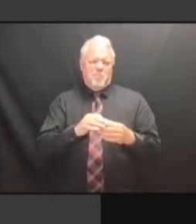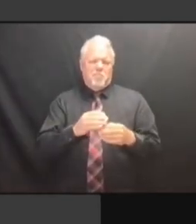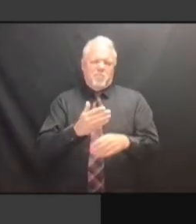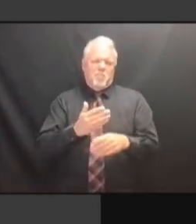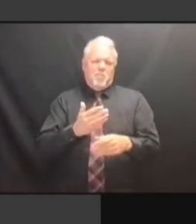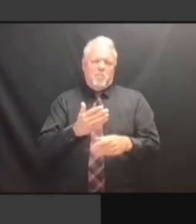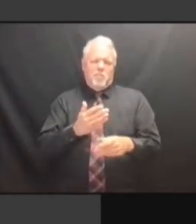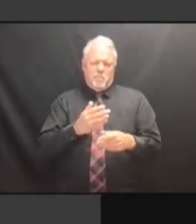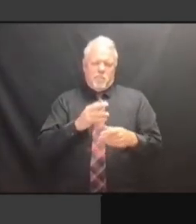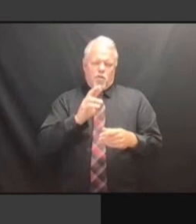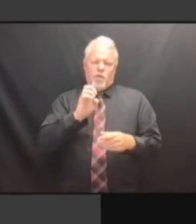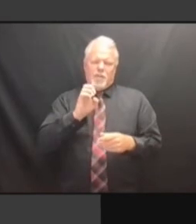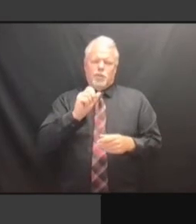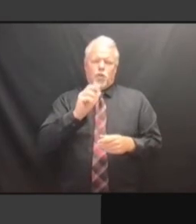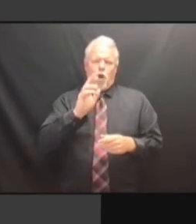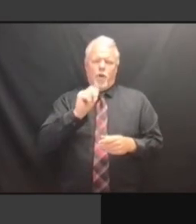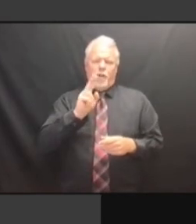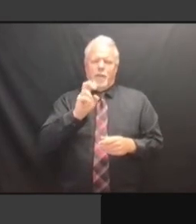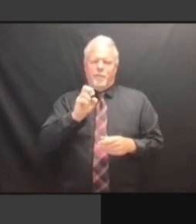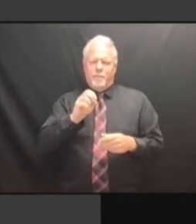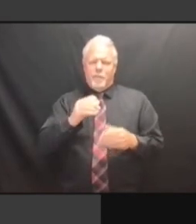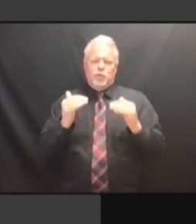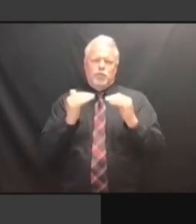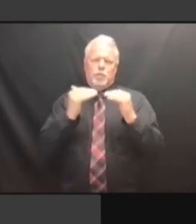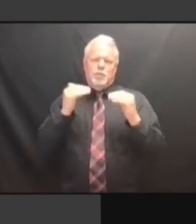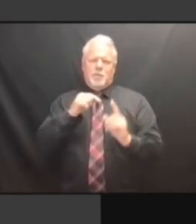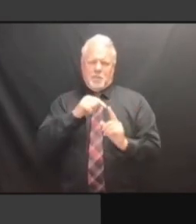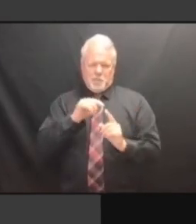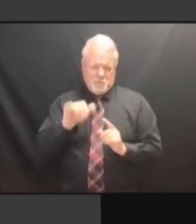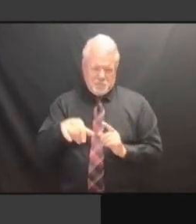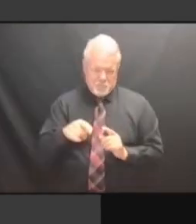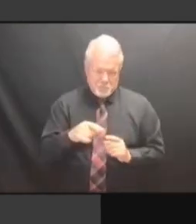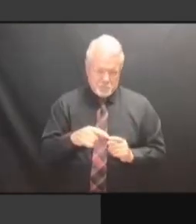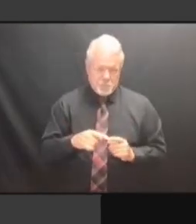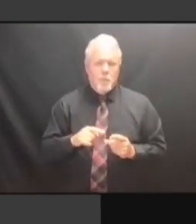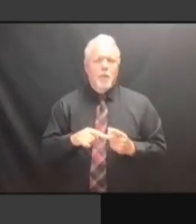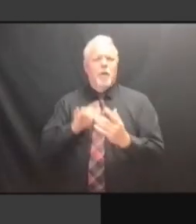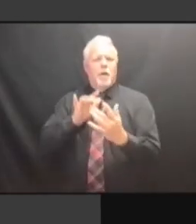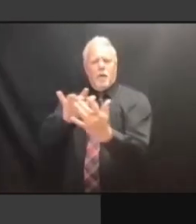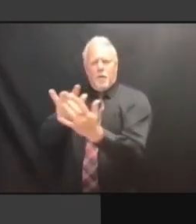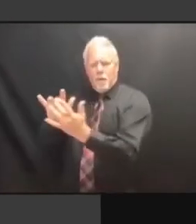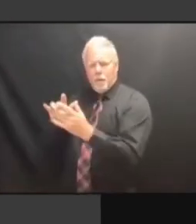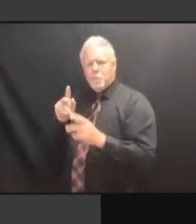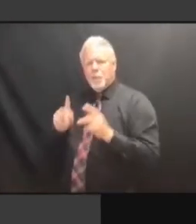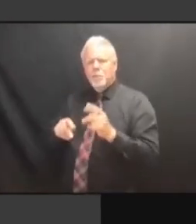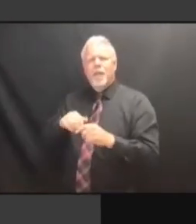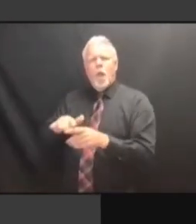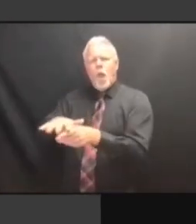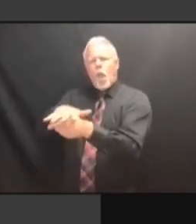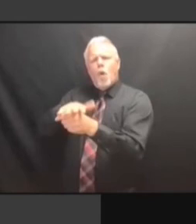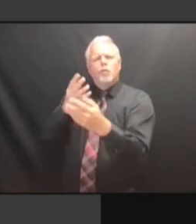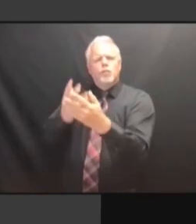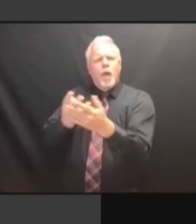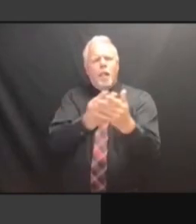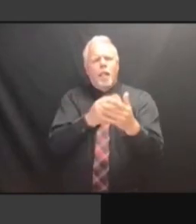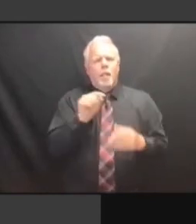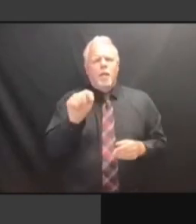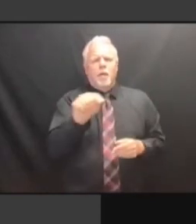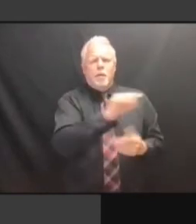LOCAL JAILS, THEY'RE INCLUDED IN THAT LOCAL JAILS, THEY'RE INCLUDED IN THAT LEGISLATION. THAT LEGISLATION. THAT LEGISLATION. >> THAT LEGISLATION. >> HOW THAT LEGISLATION. >> HOW DOES THAT LEGISLATION. >> HOW DOES THAT THAT LEGISLATION. >> HOW DOES THAT WORK THAT LEGISLATION. >> HOW DOES THAT WORK NOW THAT LEGISLATION. >> HOW DOES THAT WORK NOW AS THAT LEGISLATION. >> HOW DOES THAT WORK NOW AS FAR HOW DOES THAT WORK NOW AS FAR HOW DOES THAT WORK NOW AS FAR AS HOW DOES THAT WORK NOW AS FAR AS RESTORATION HOW DOES THAT WORK NOW AS FAR AS RESTORATION OF HOW DOES THAT WORK NOW AS FAR AS RESTORATION OF THEIR HOW DOES THAT WORK NOW AS FAR AS RESTORATION OF THEIR RIGHTS? AS RESTORATION OF THEIR RIGHTS? AS RESTORATION OF THEIR RIGHTS? HOW AS RESTORATION OF THEIR RIGHTS? HOW DOES AS RESTORATION OF THEIR RIGHTS? HOW DOES THAT AS RESTORATION OF THEIR RIGHTS? HOW DOES THAT WORK AS RESTORATION OF THEIR RIGHTS? HOW DOES THAT WORK UNDER AS RESTORATION OF THEIR RIGHTS? HOW DOES THAT WORK UNDER THE AS RESTORATION OF THEIR RIGHTS? HOW DOES THAT WORK UNDER THE NEW HOW DOES THAT WORK UNDER THE NEW HOW DOES THAT WORK UNDER THE NEW STATUTE? STATUTE? STATUTE? >> STATUTE? >> AS STATUTE? >> AS SOON